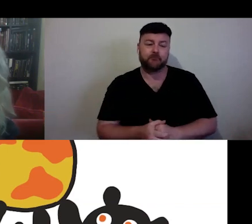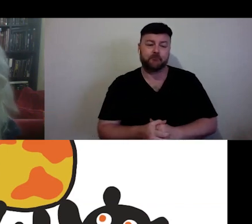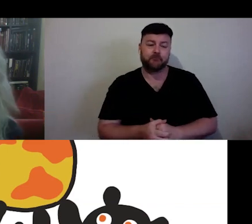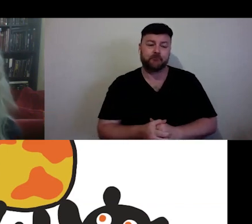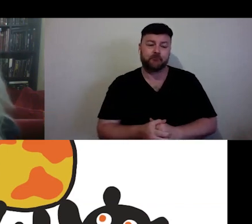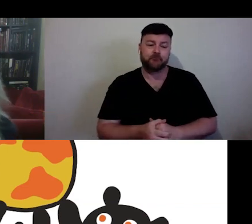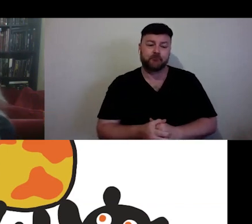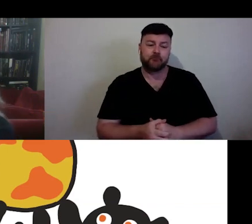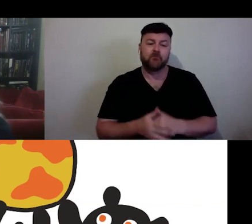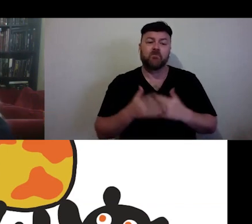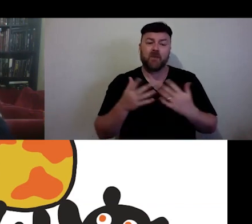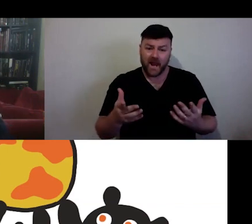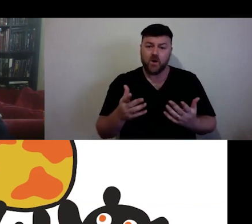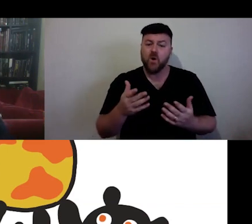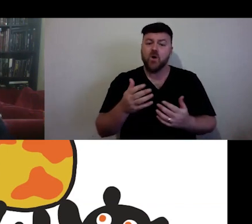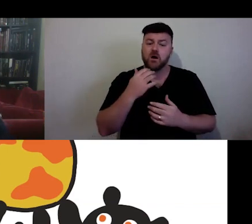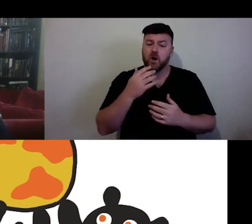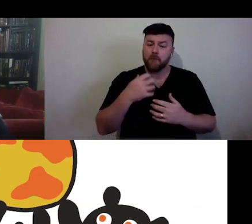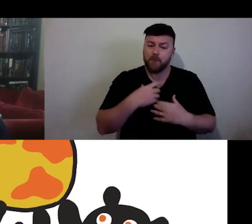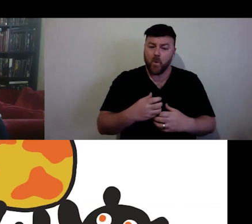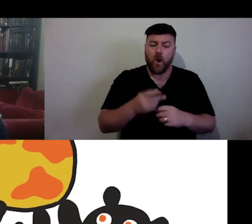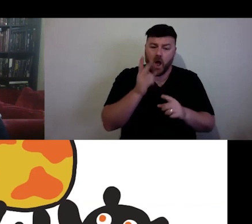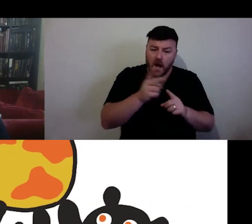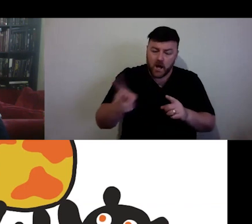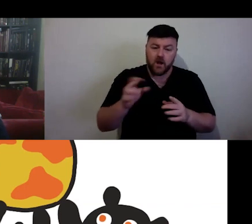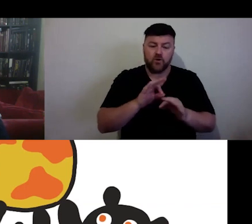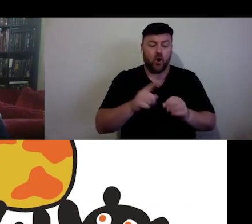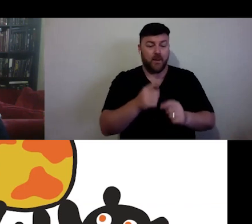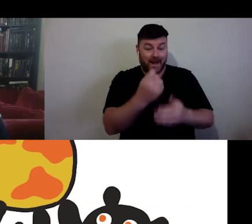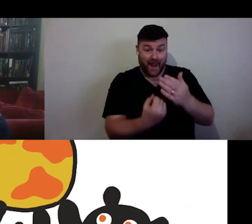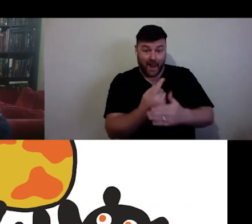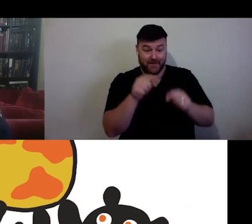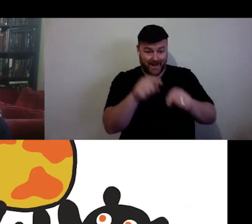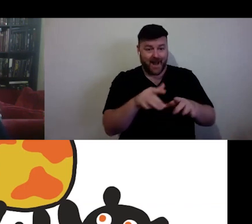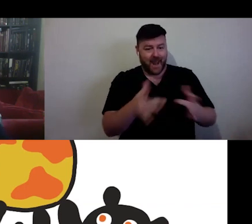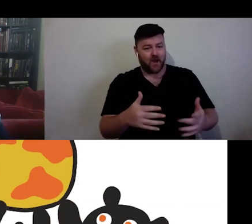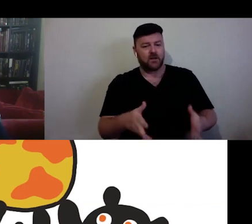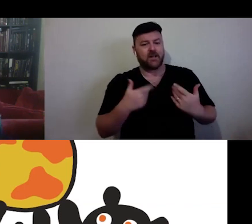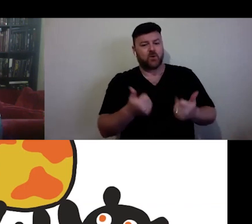continues to nurture beyond the moment, and beyond the short term. It is just a quick summary there.